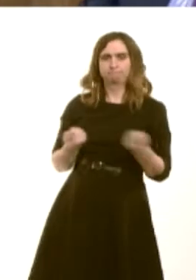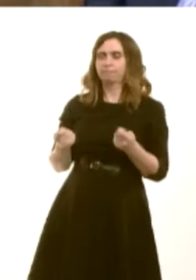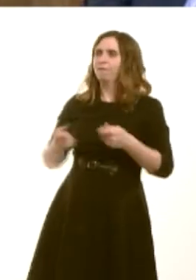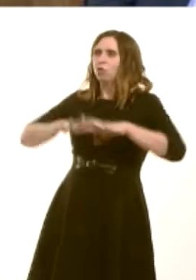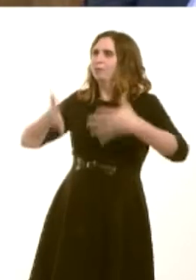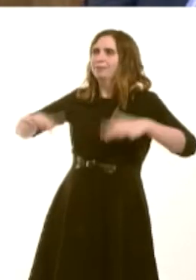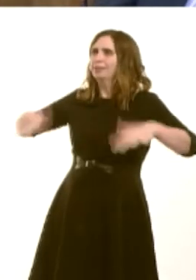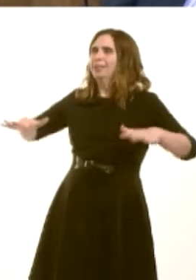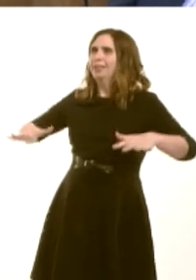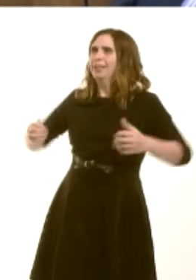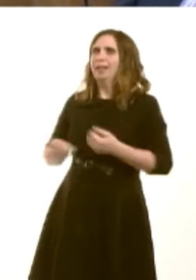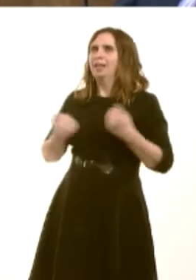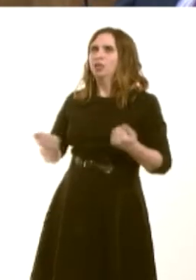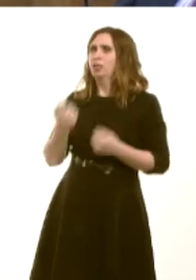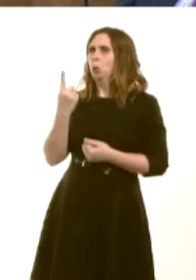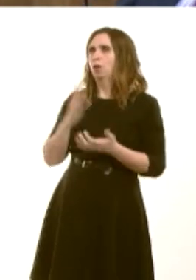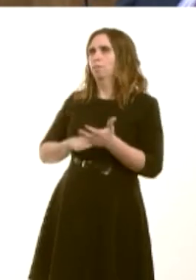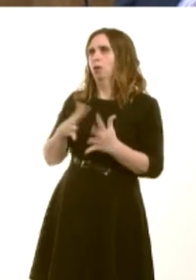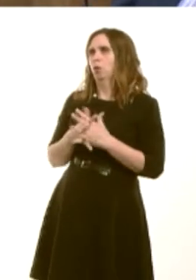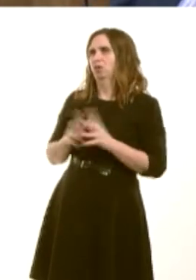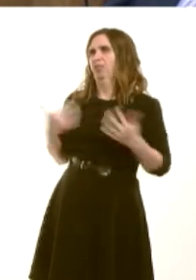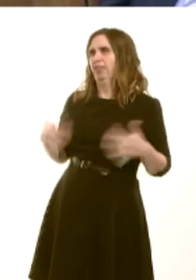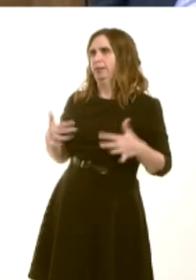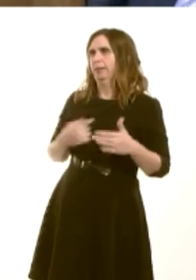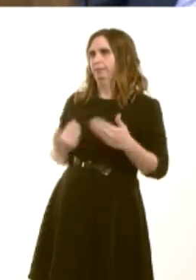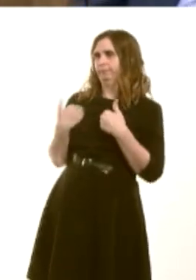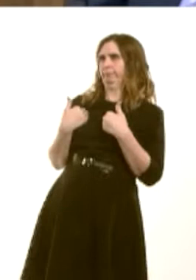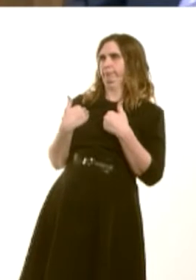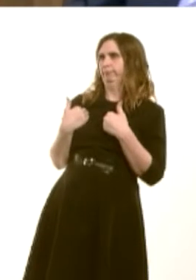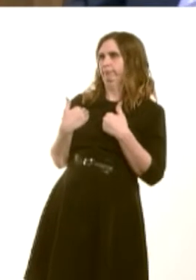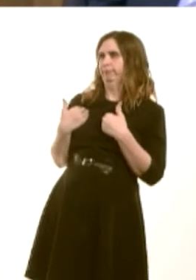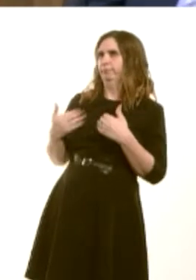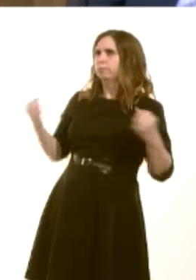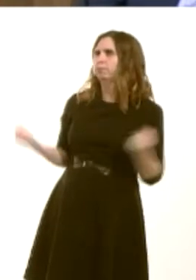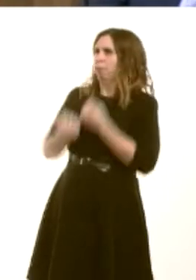MW, actually, is the limit. We know, of course, of the proposals that have been put forward